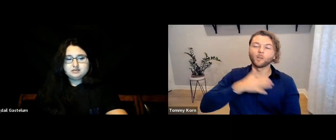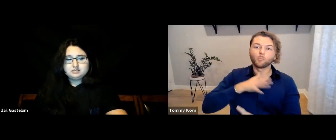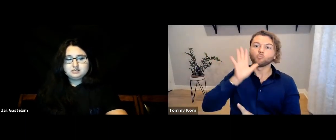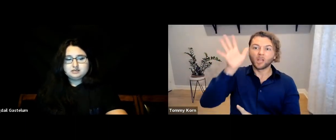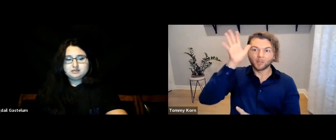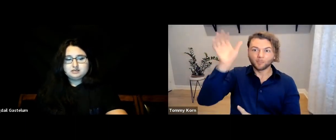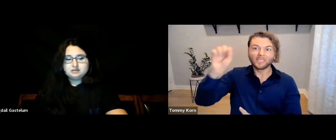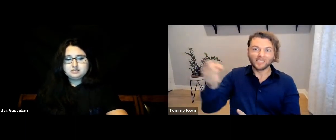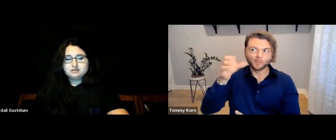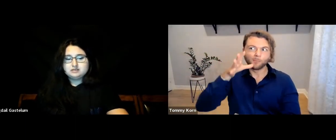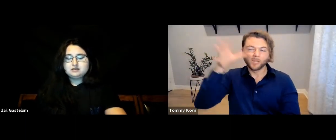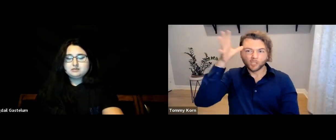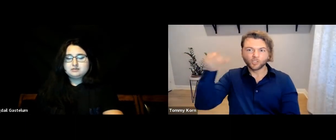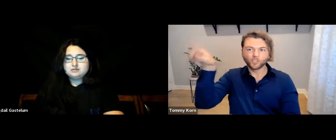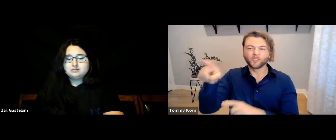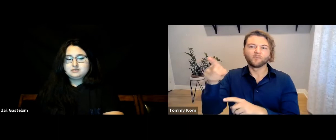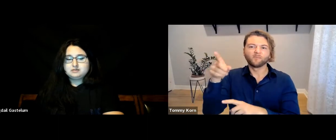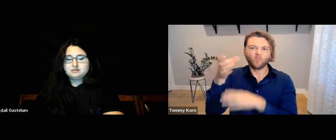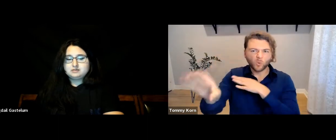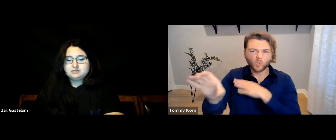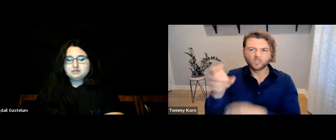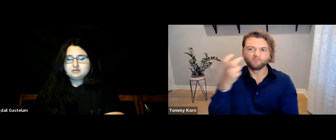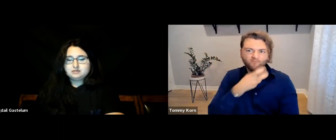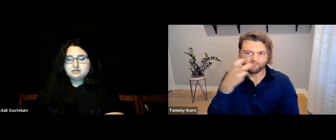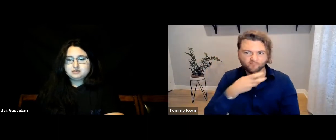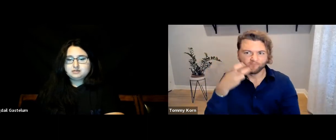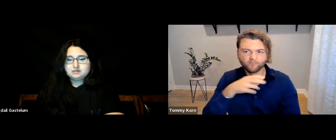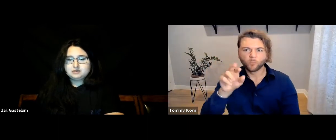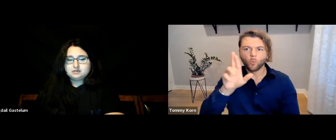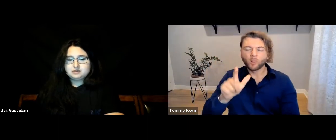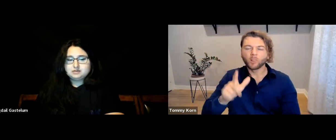and being forced to be oral by their parents.